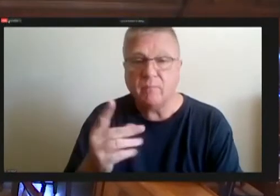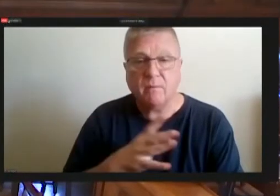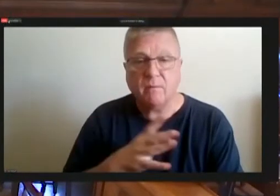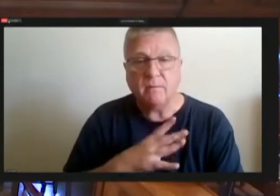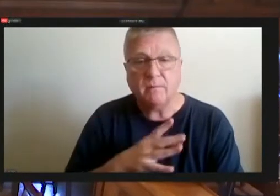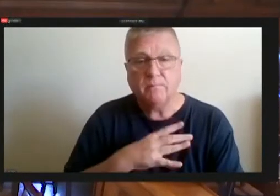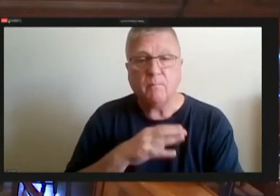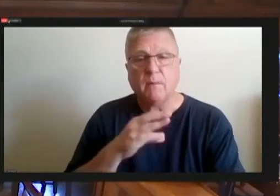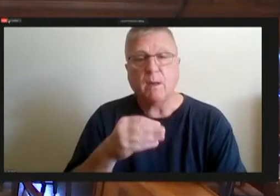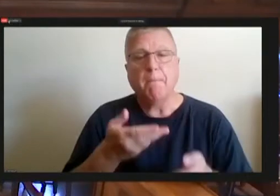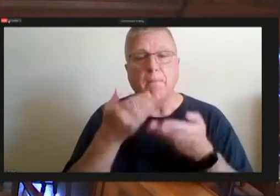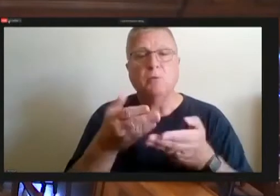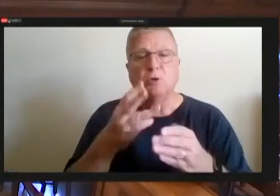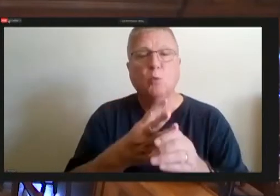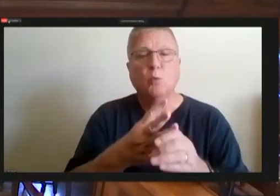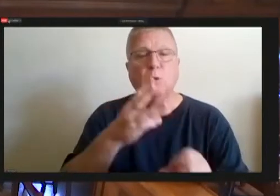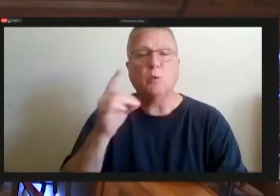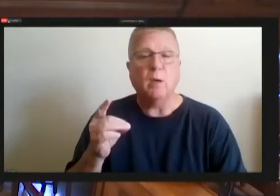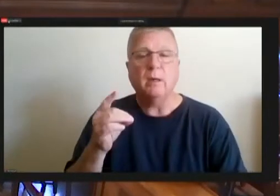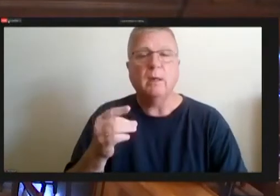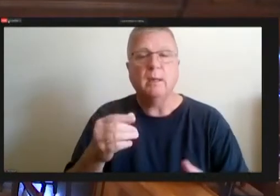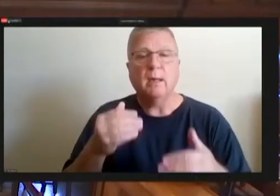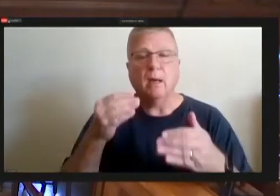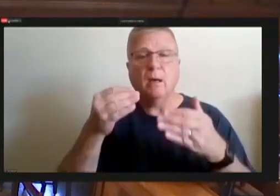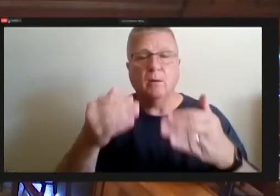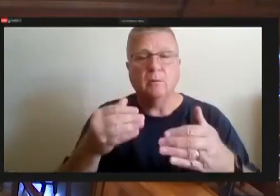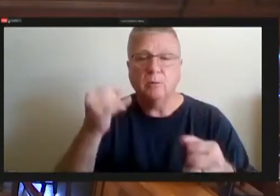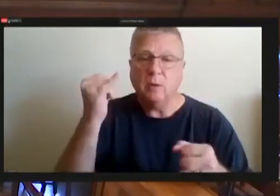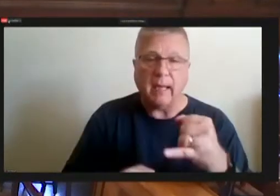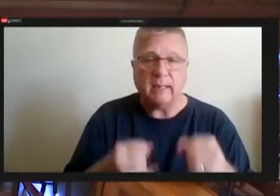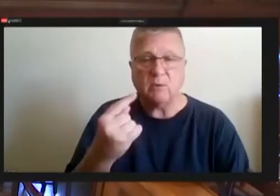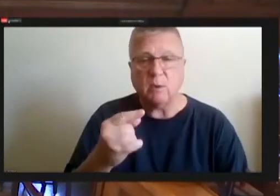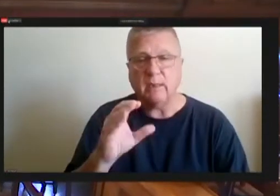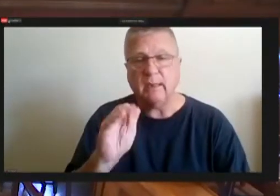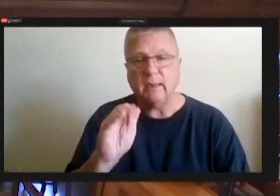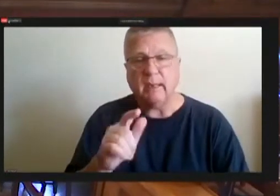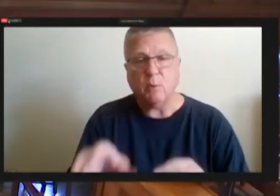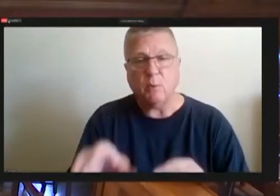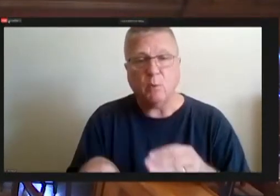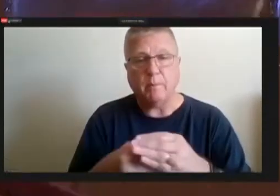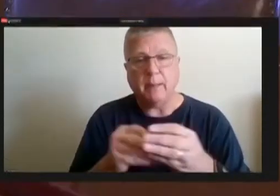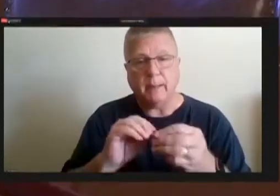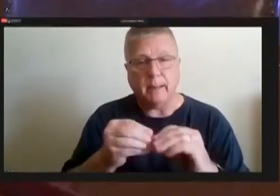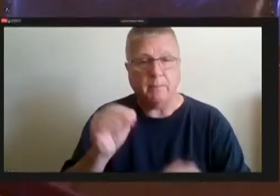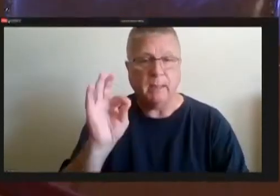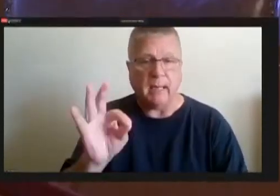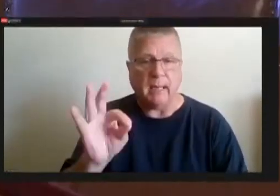That takes us to our last one calc capital amendment number nine prompt them at number